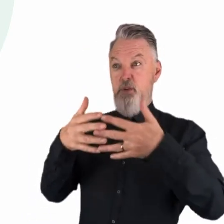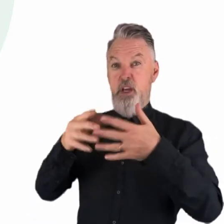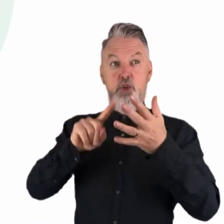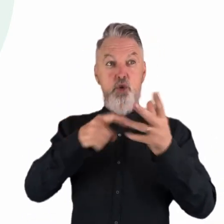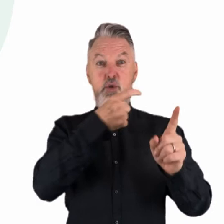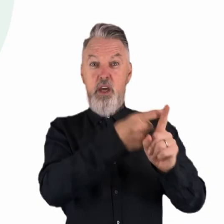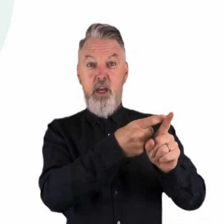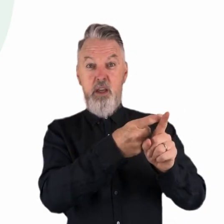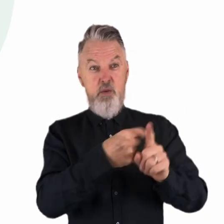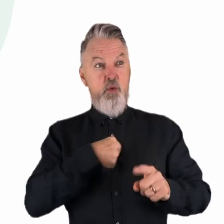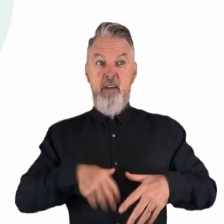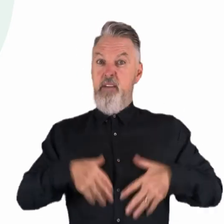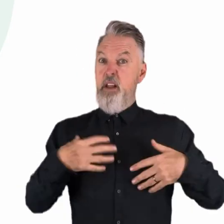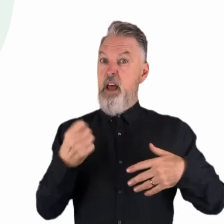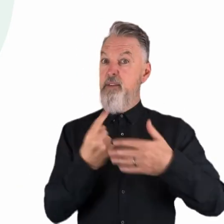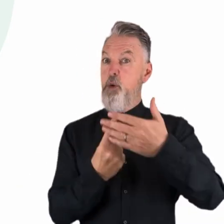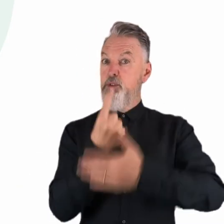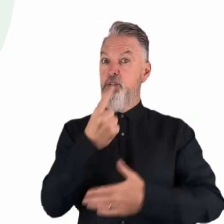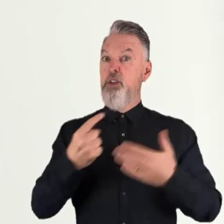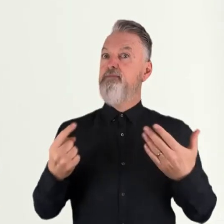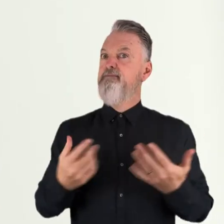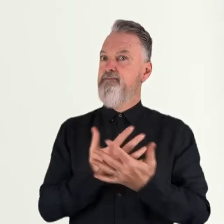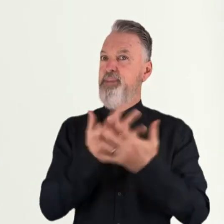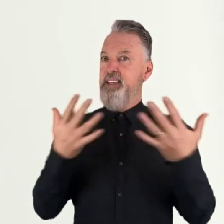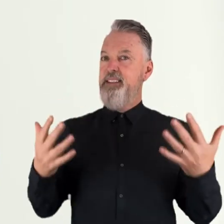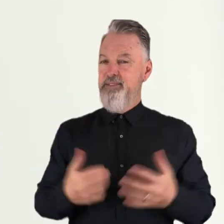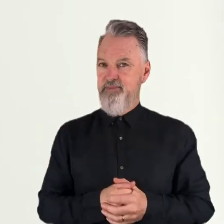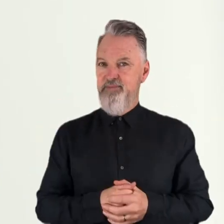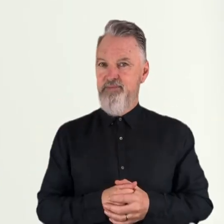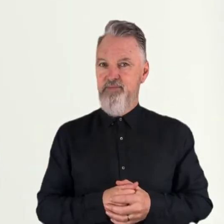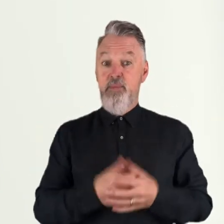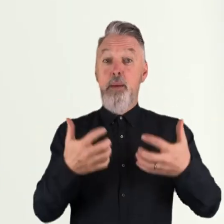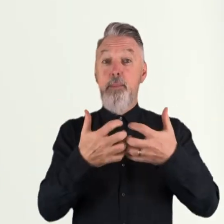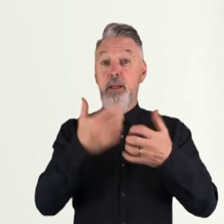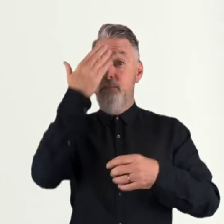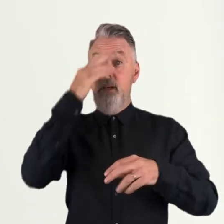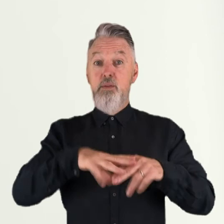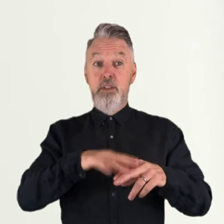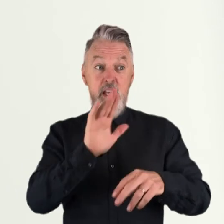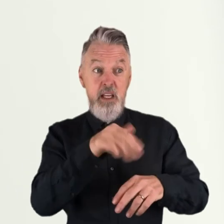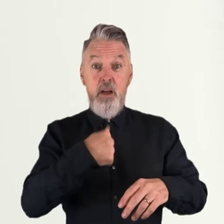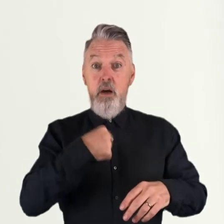the market opportunity is significant. We also have many parents asking to purchase Speech Frog for their kids.